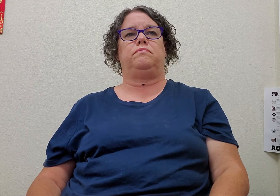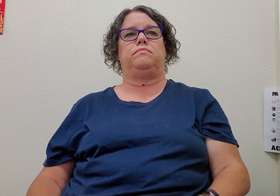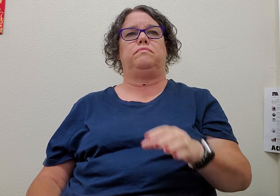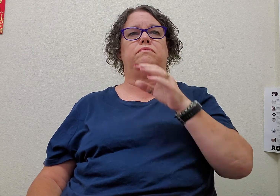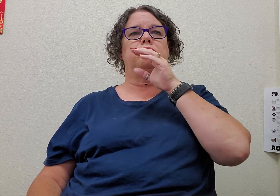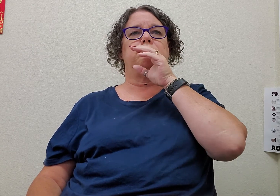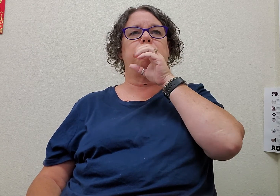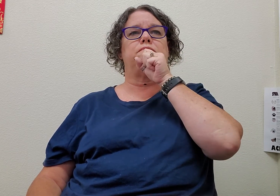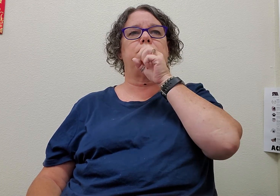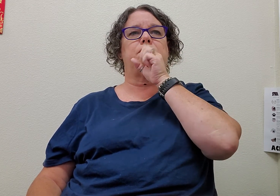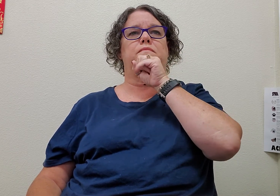orange juice